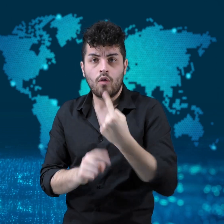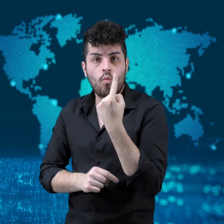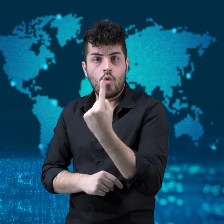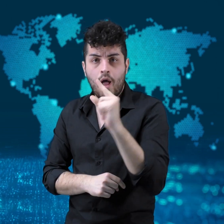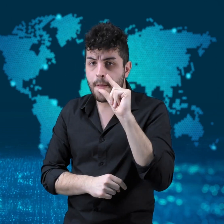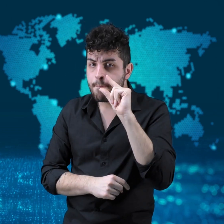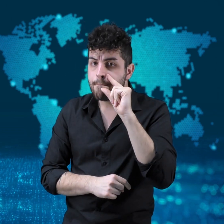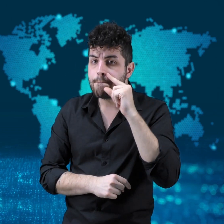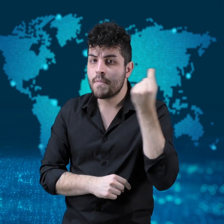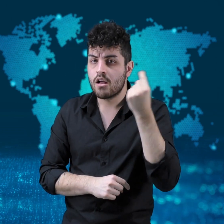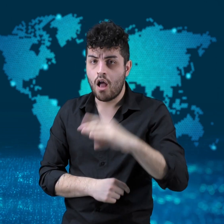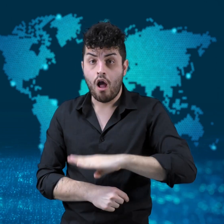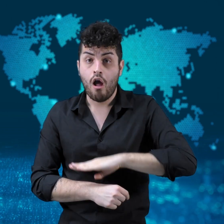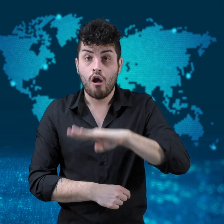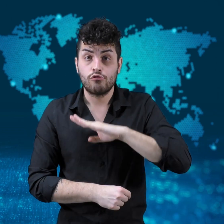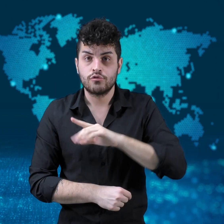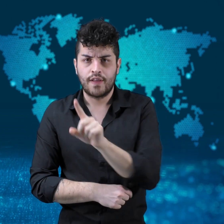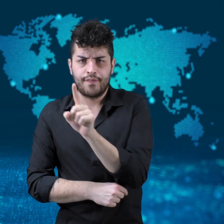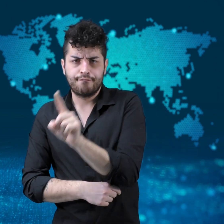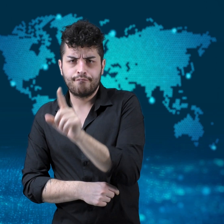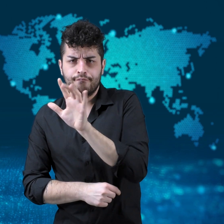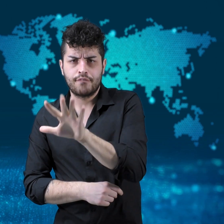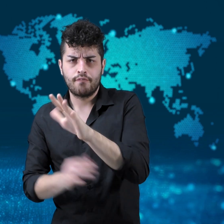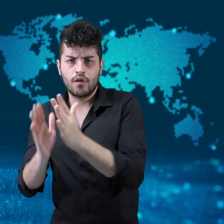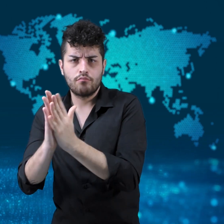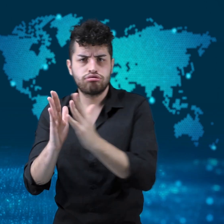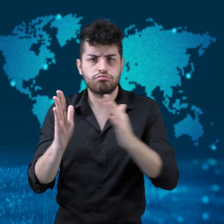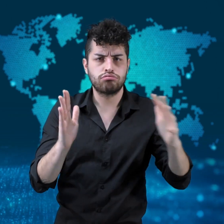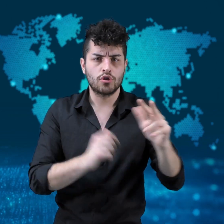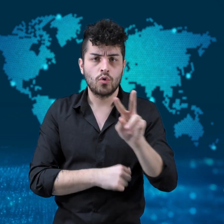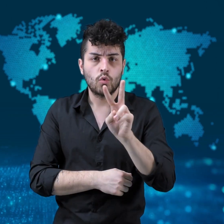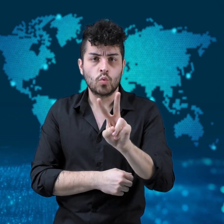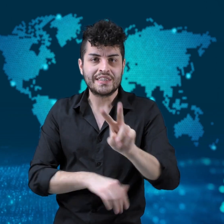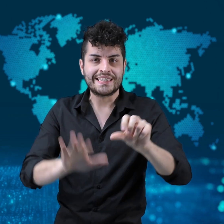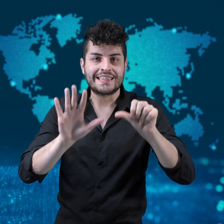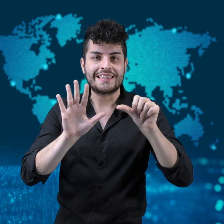The victims all mentioned suicide online.